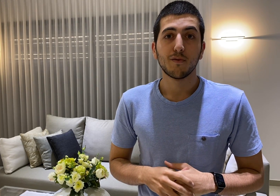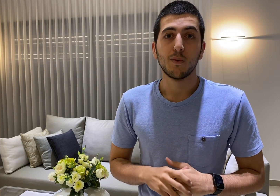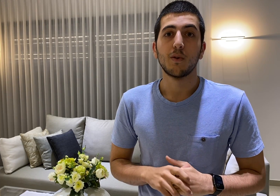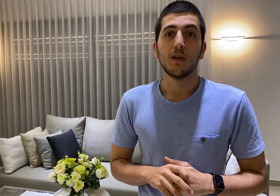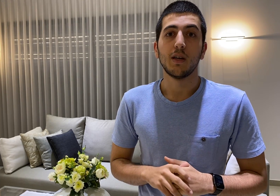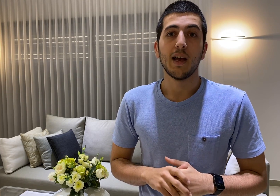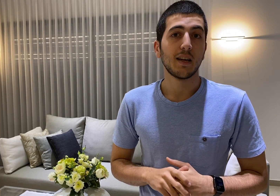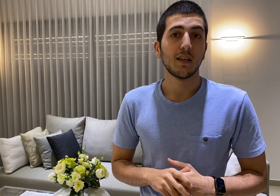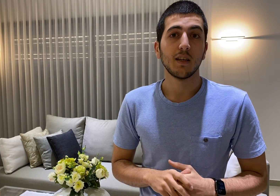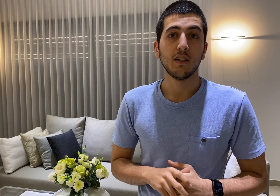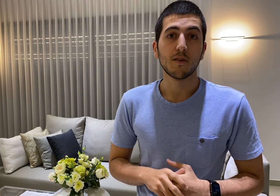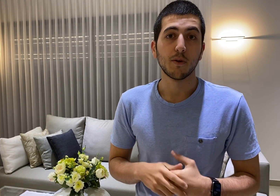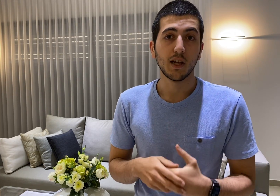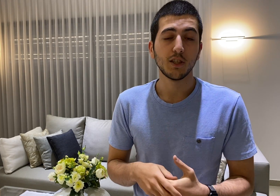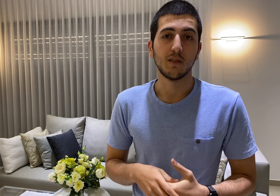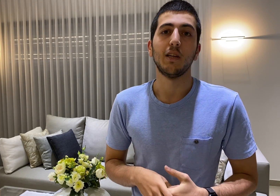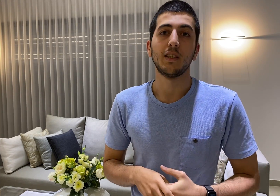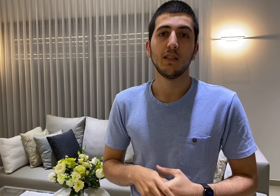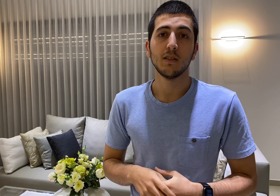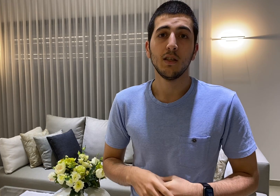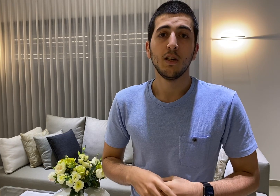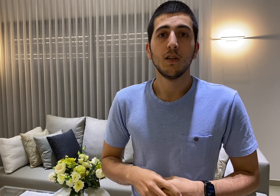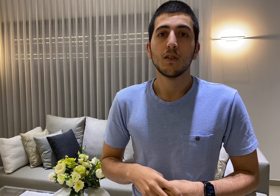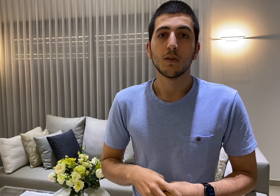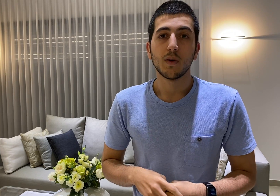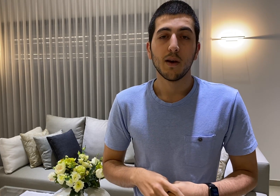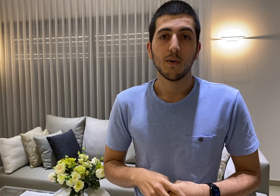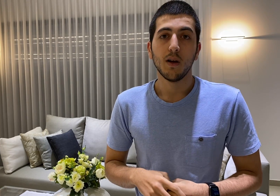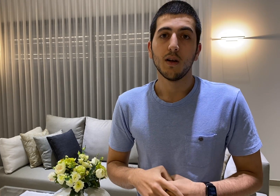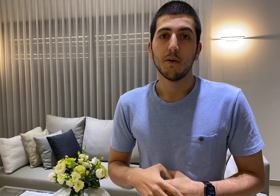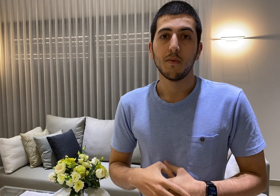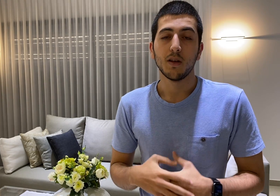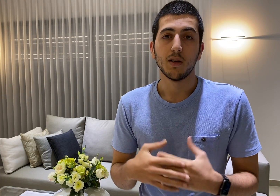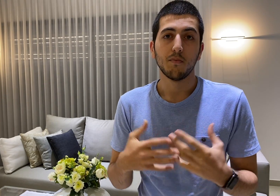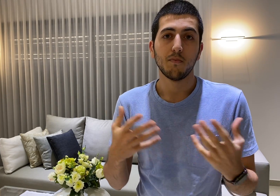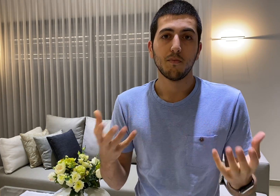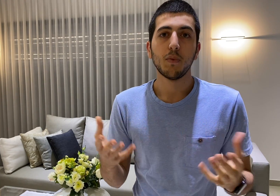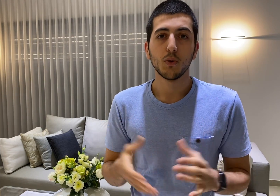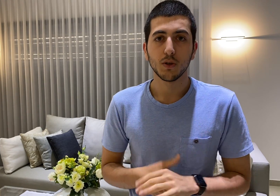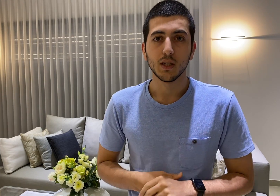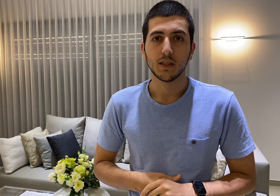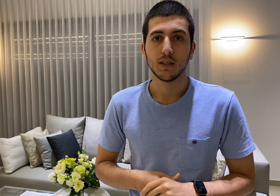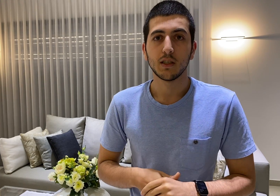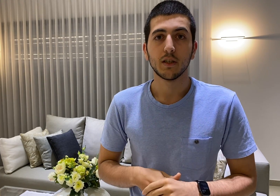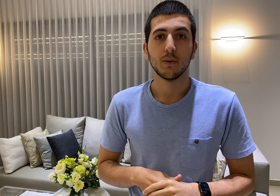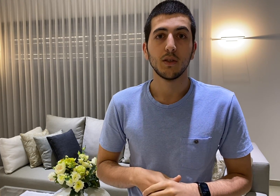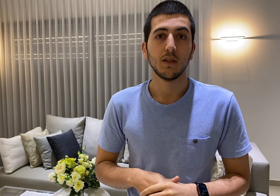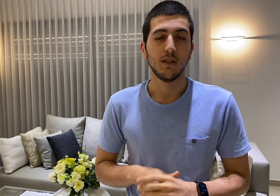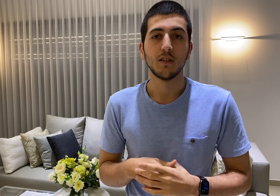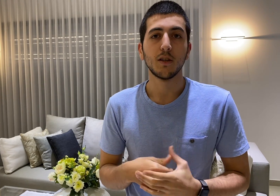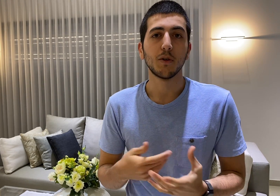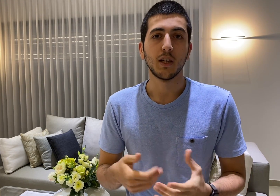adding interpolation abilities so now the pose utilities include "interpolate"